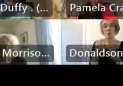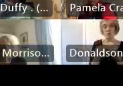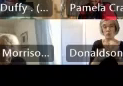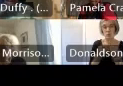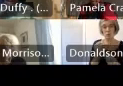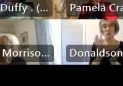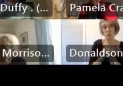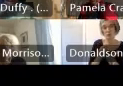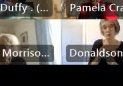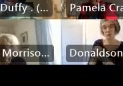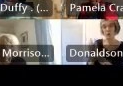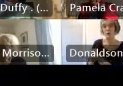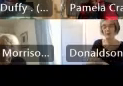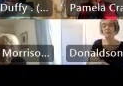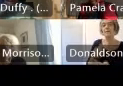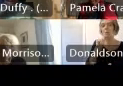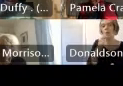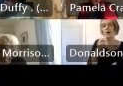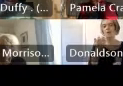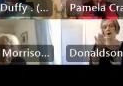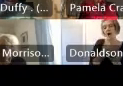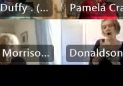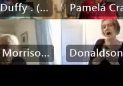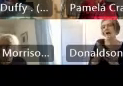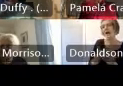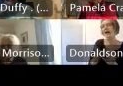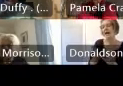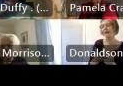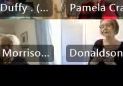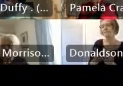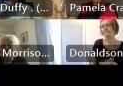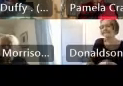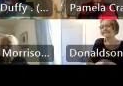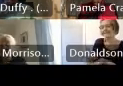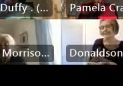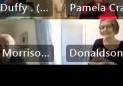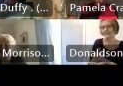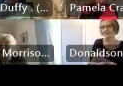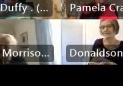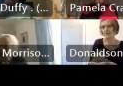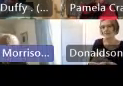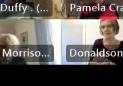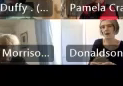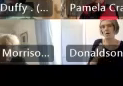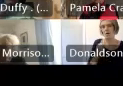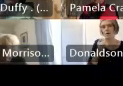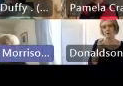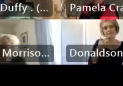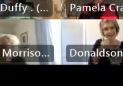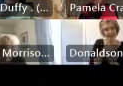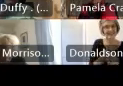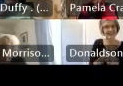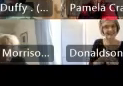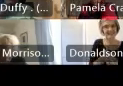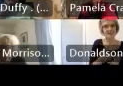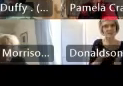those will be archived and accessible within the U archive um and we do hope that maybe